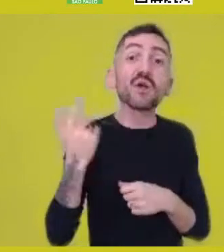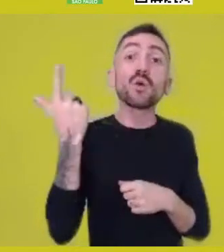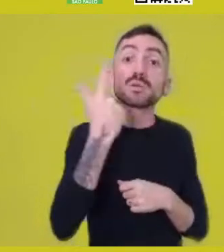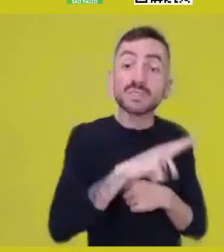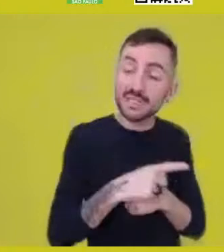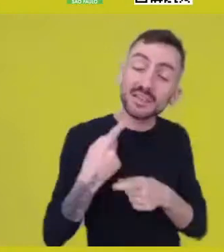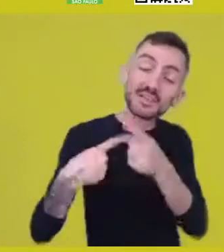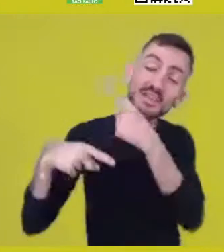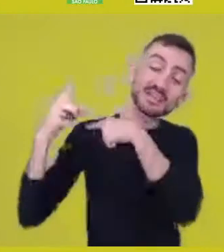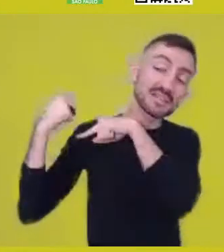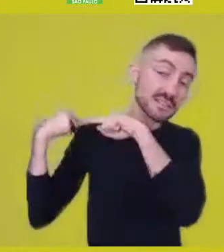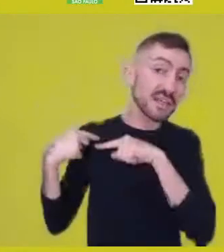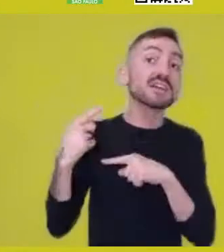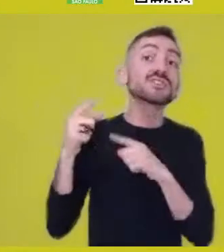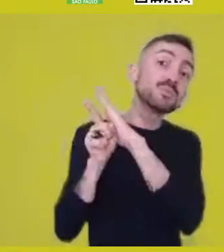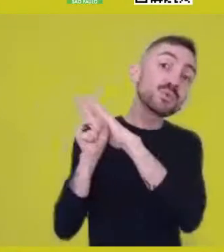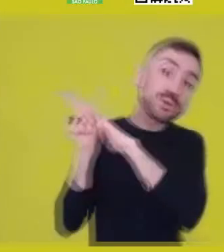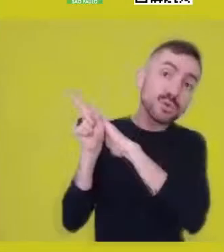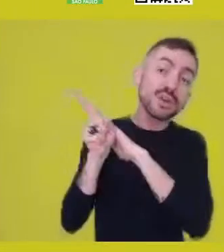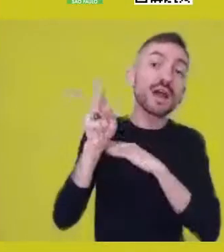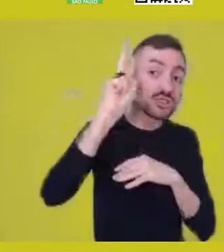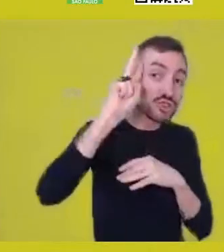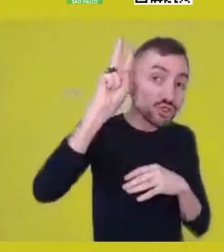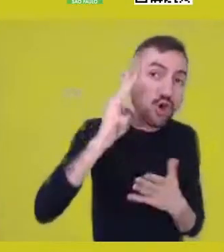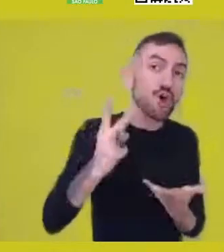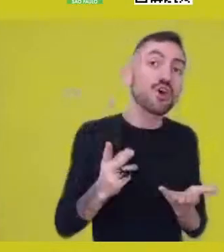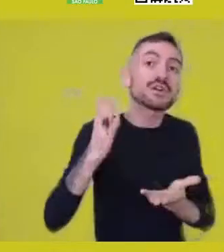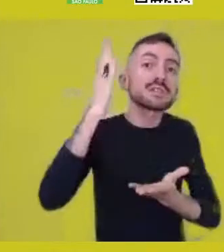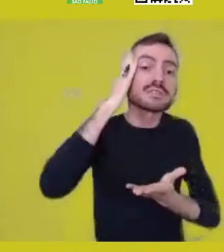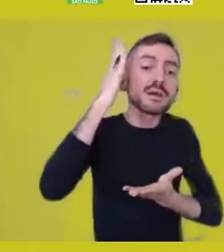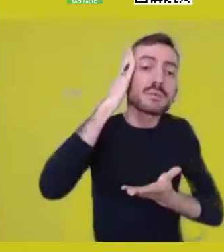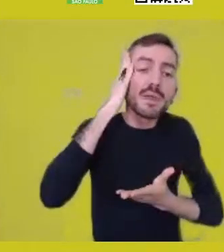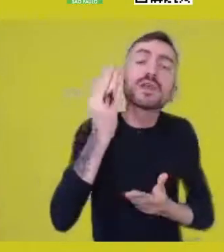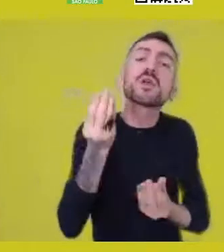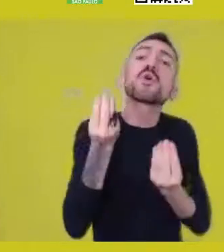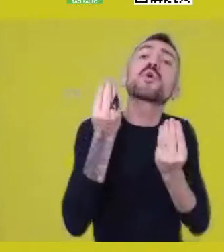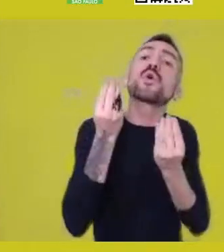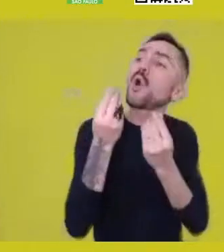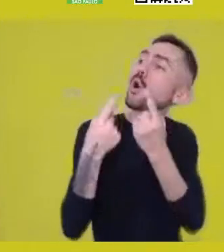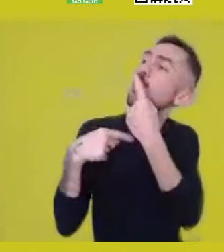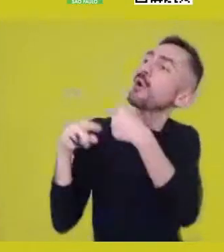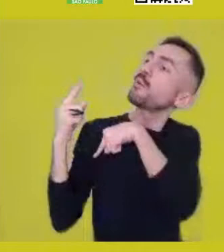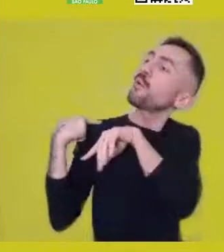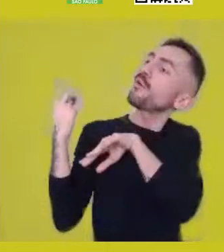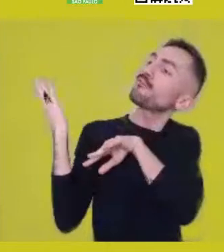investigating that history, seeking your location.